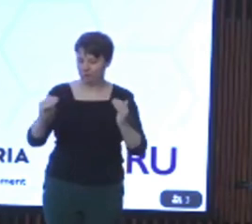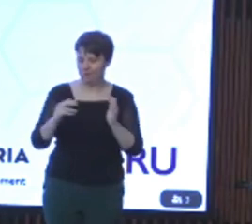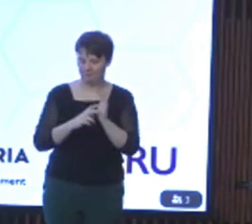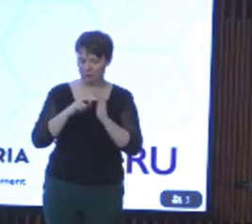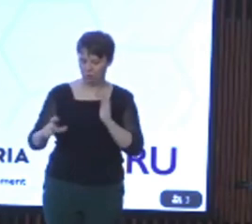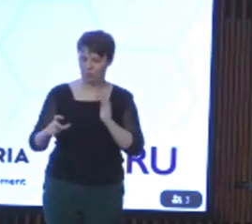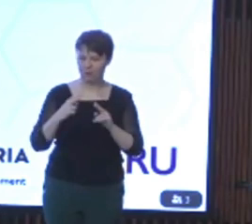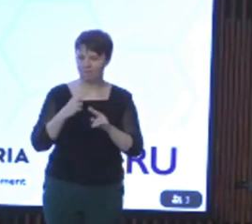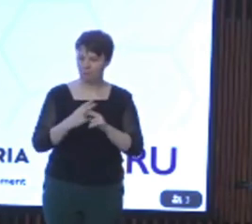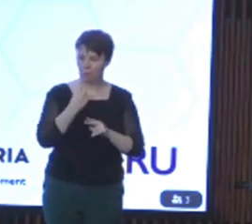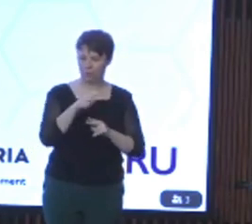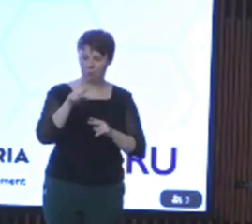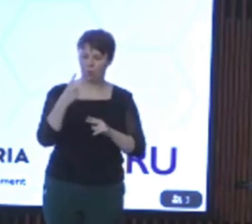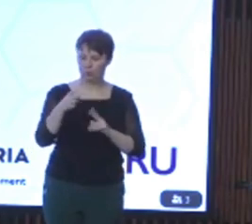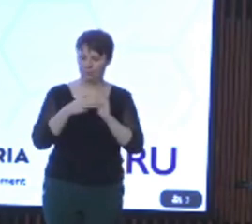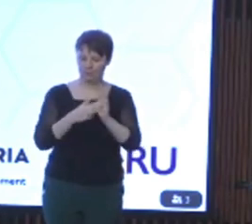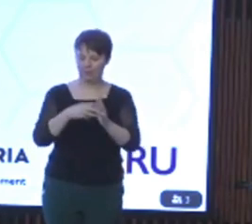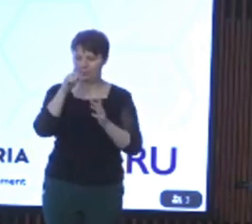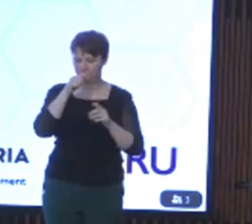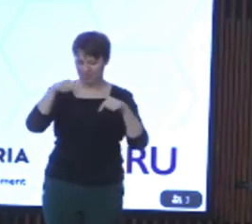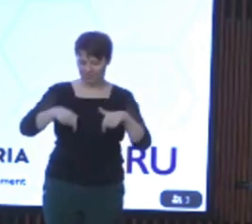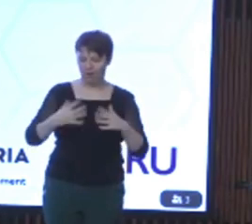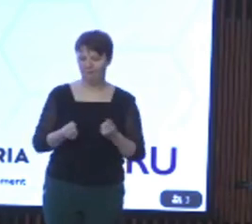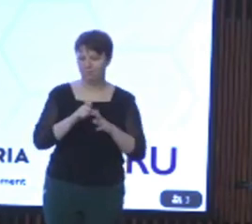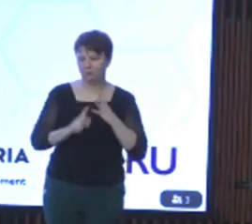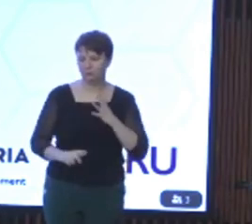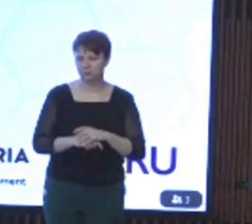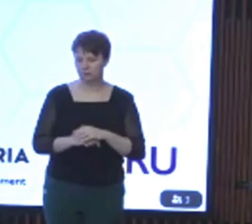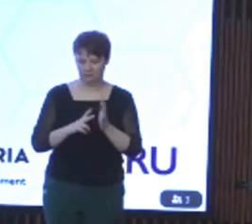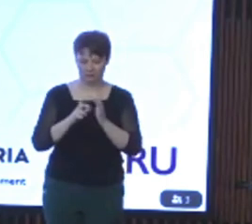the 1.1 million people with disability. The Victorian government has continued